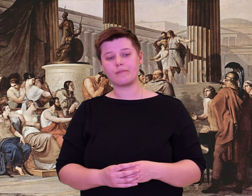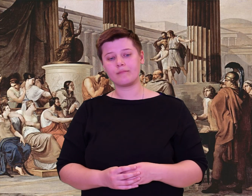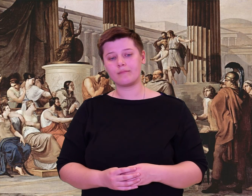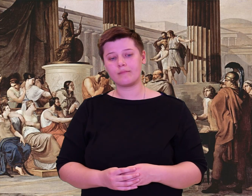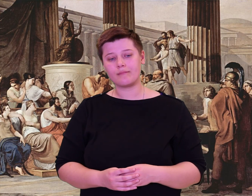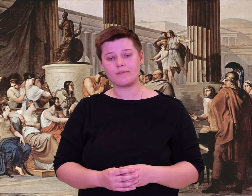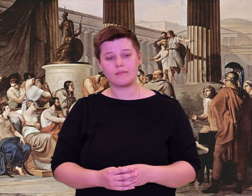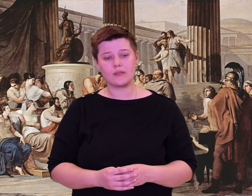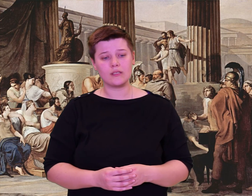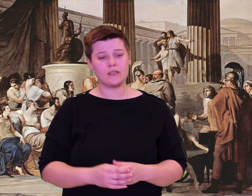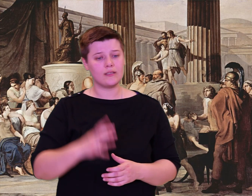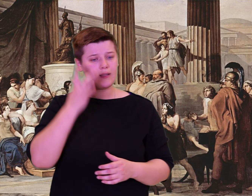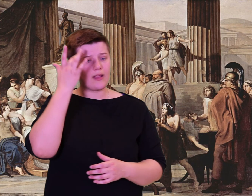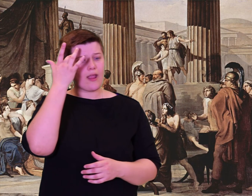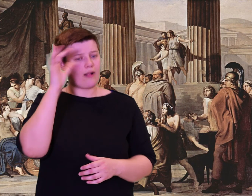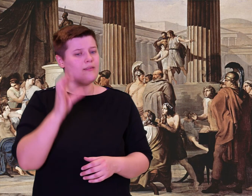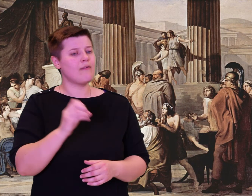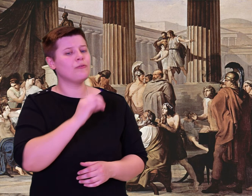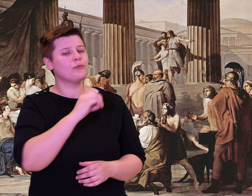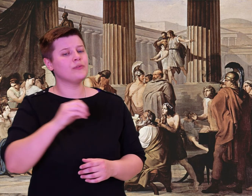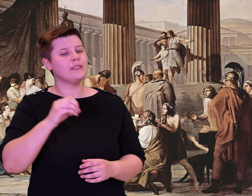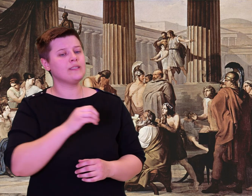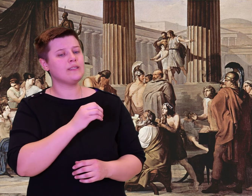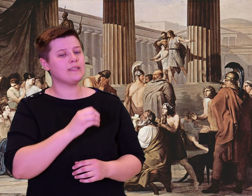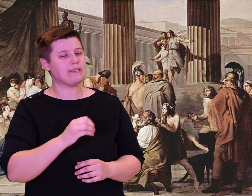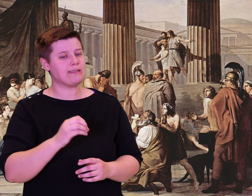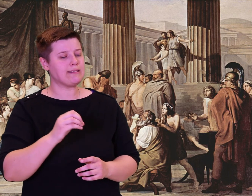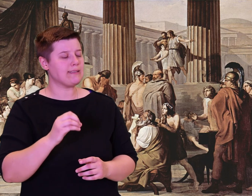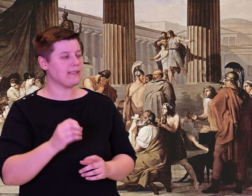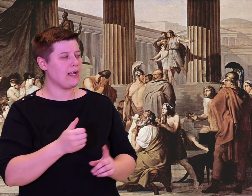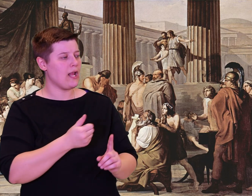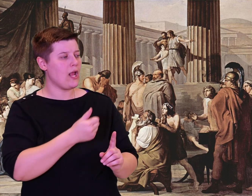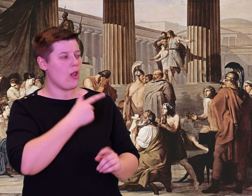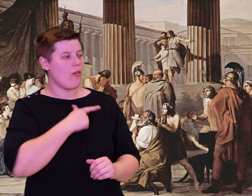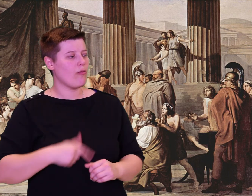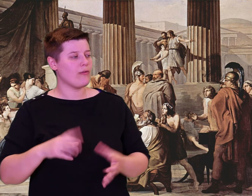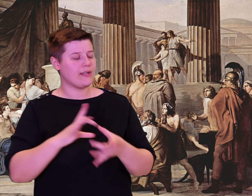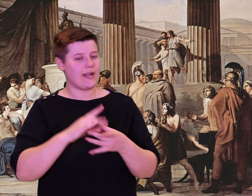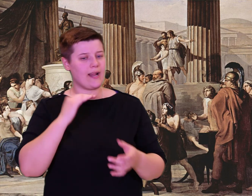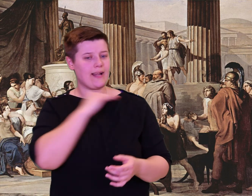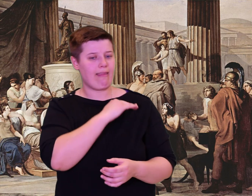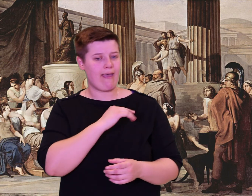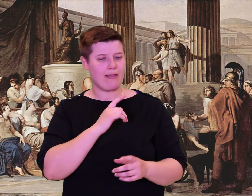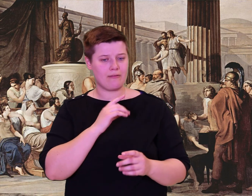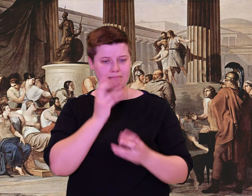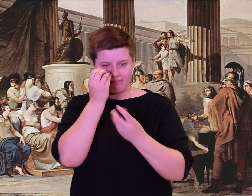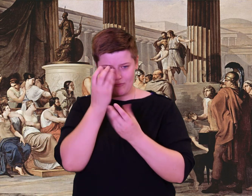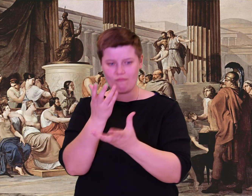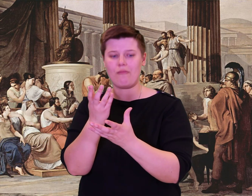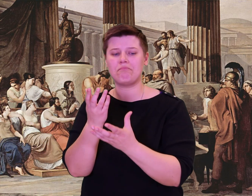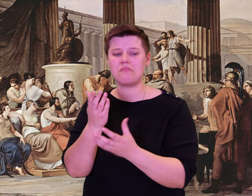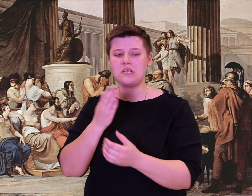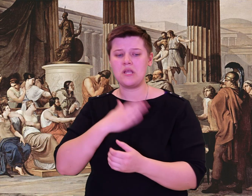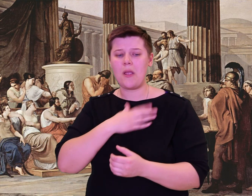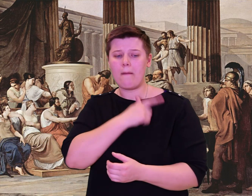Wily Odysseus, the lord of lies, answered, "My lord Alcinous, great